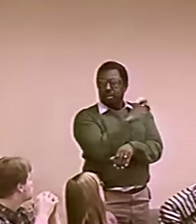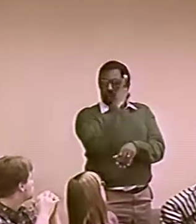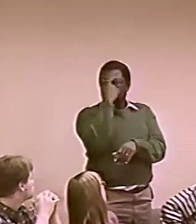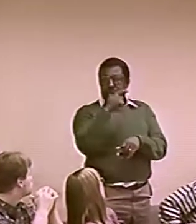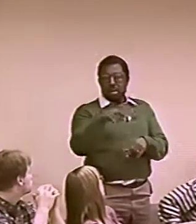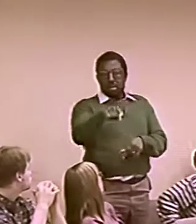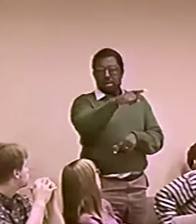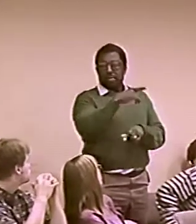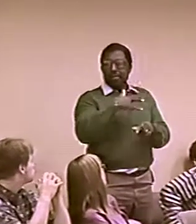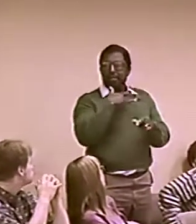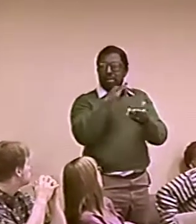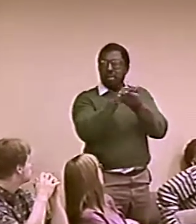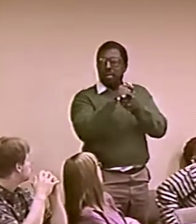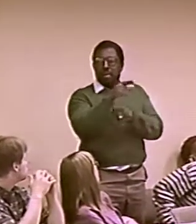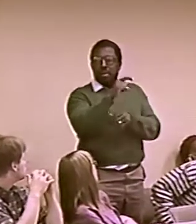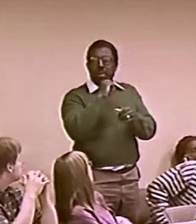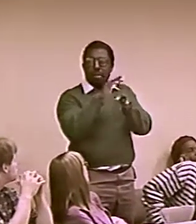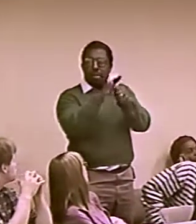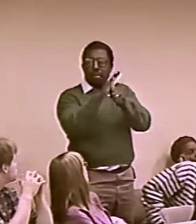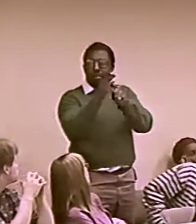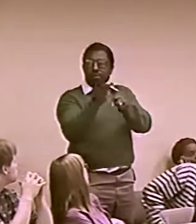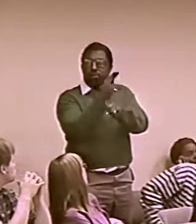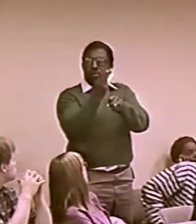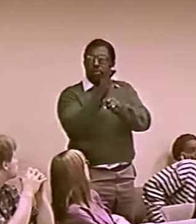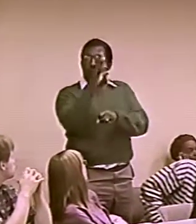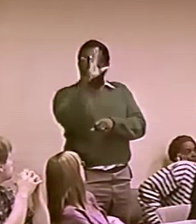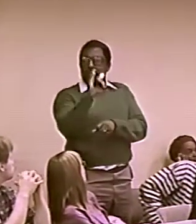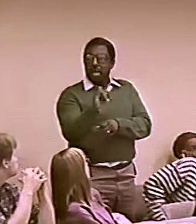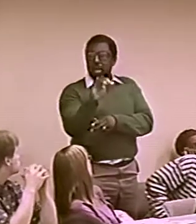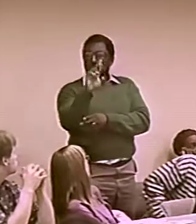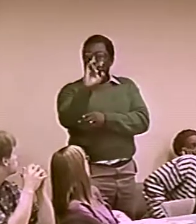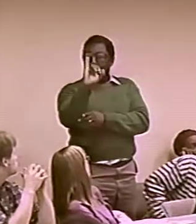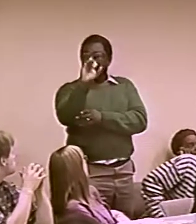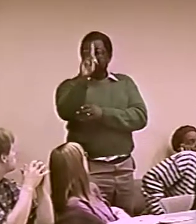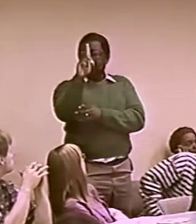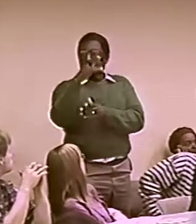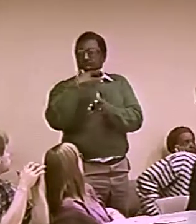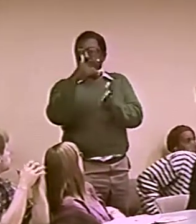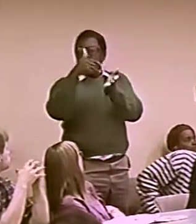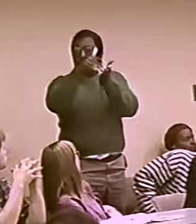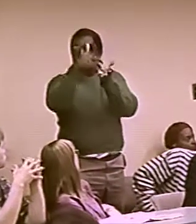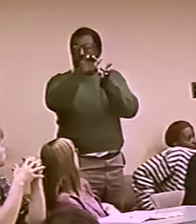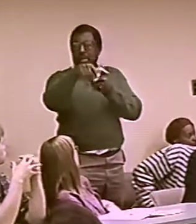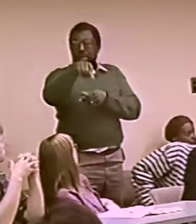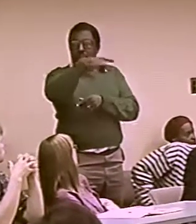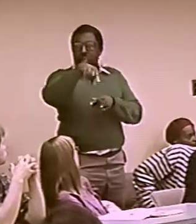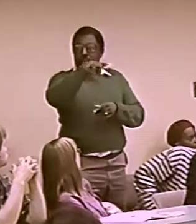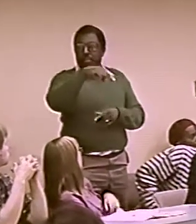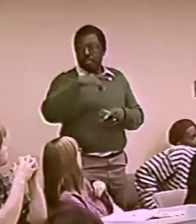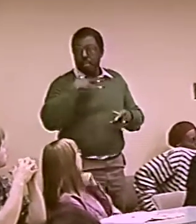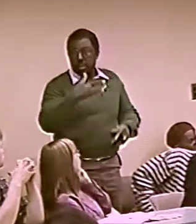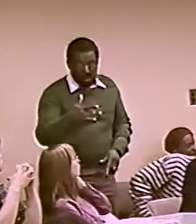YOU'VE GOT TO BE CAREFUL ABOUT YOUR SELECTION OF ... WHAT YOU CHOOSE...